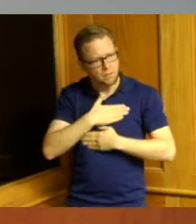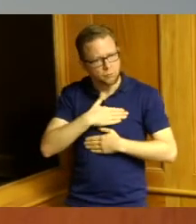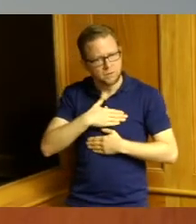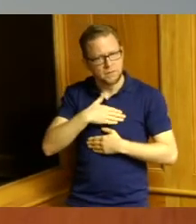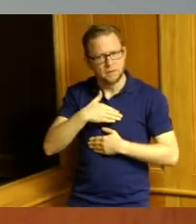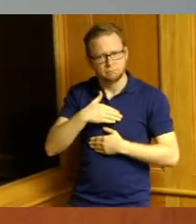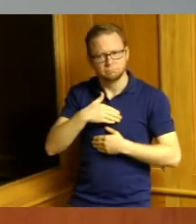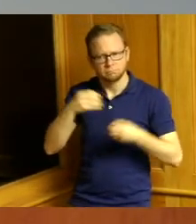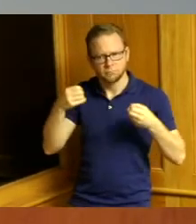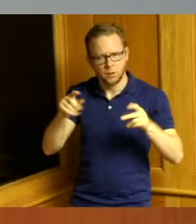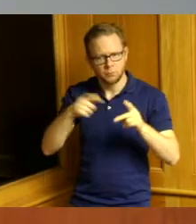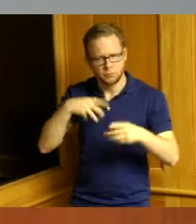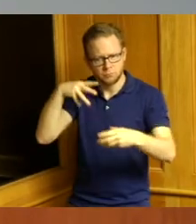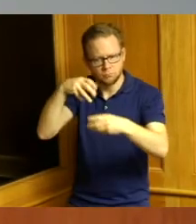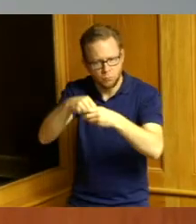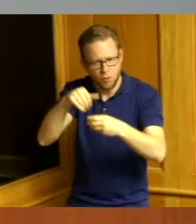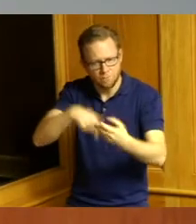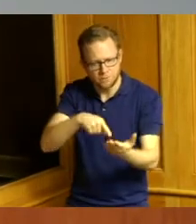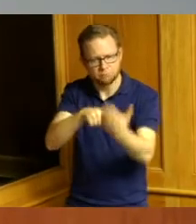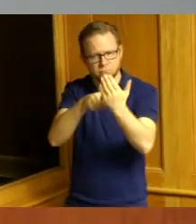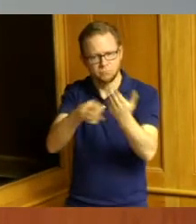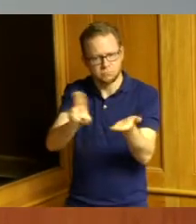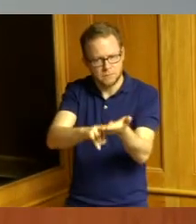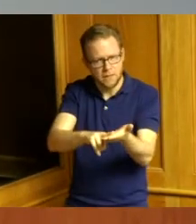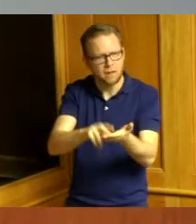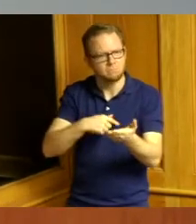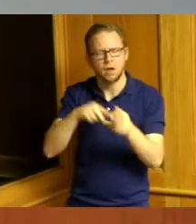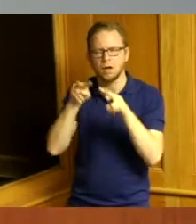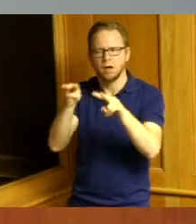and I'll look forward to celebrating with the rest of the community on Monday